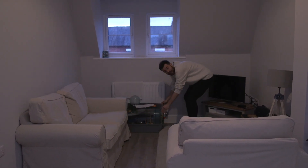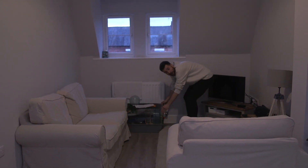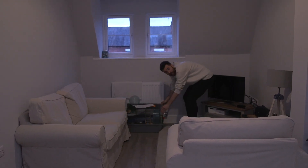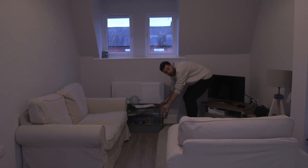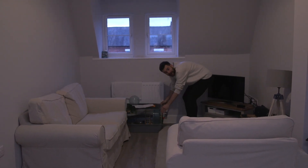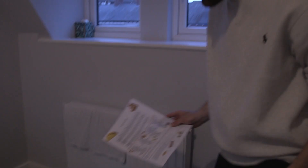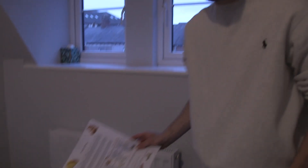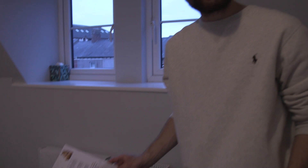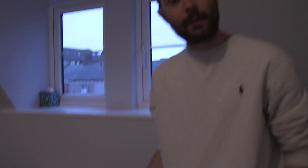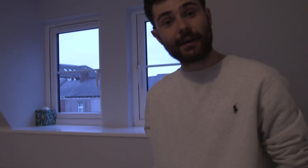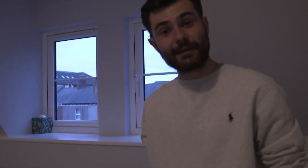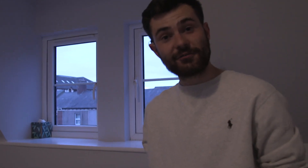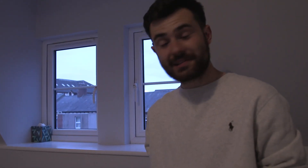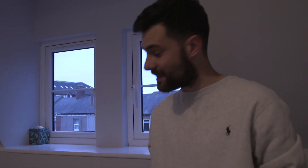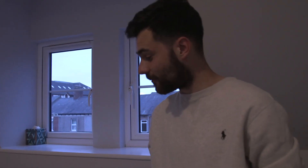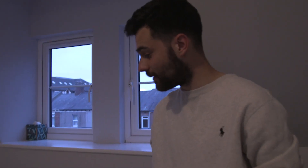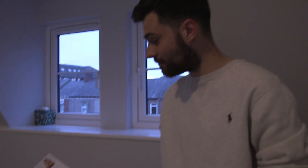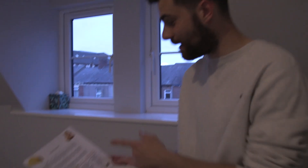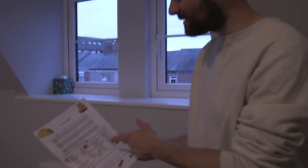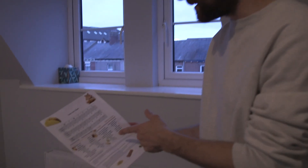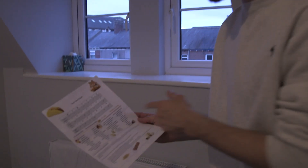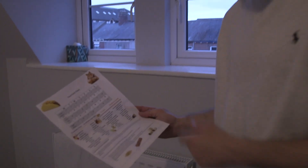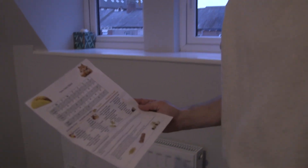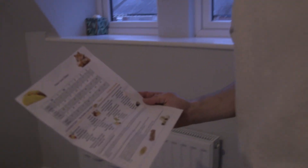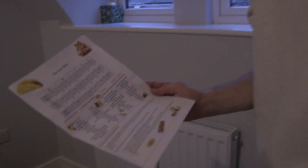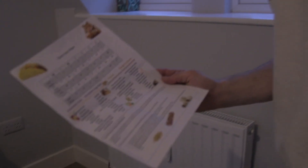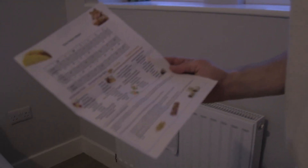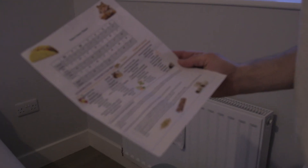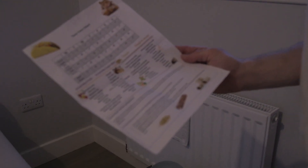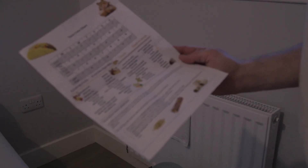TACOOO! By the way my girlfriend, Sam made me a taco care chart.